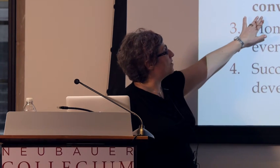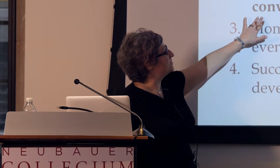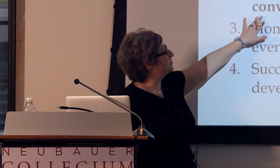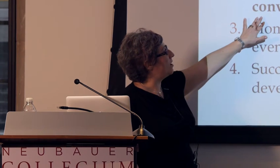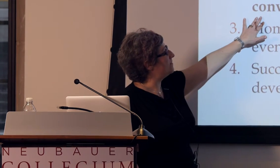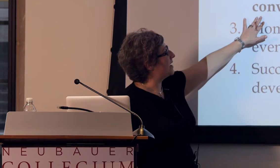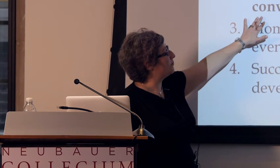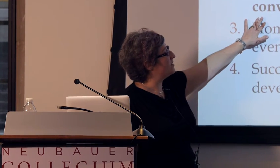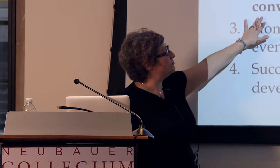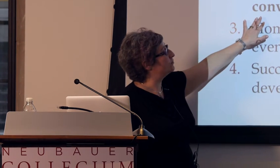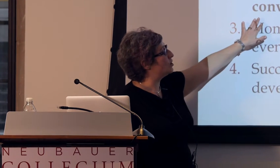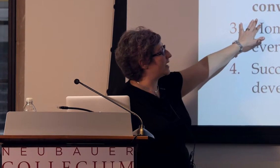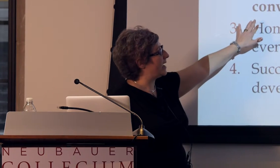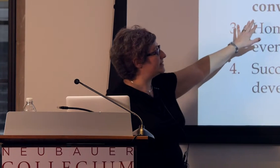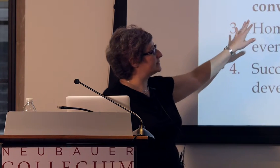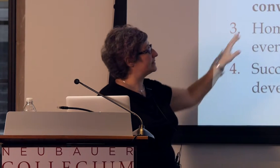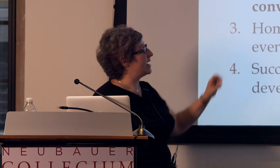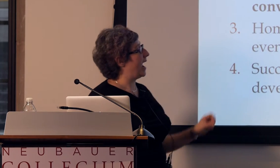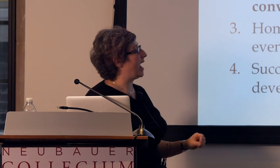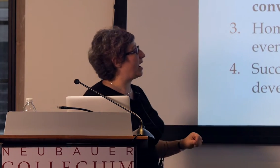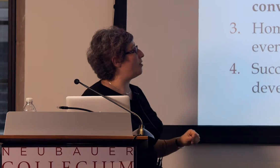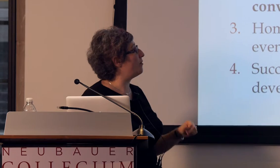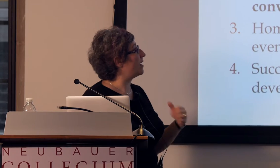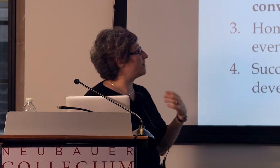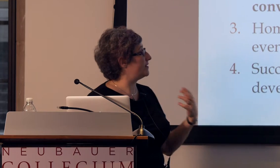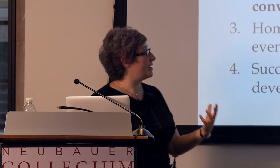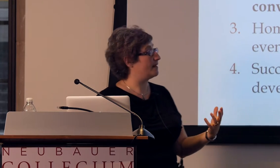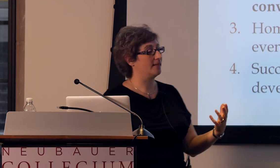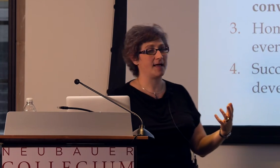We saw that when you look at how the lexicon,